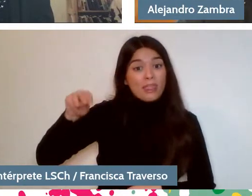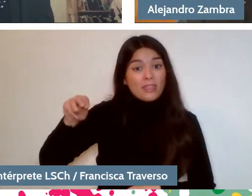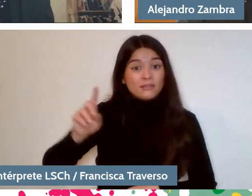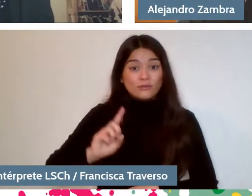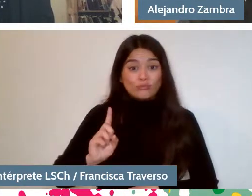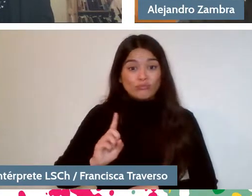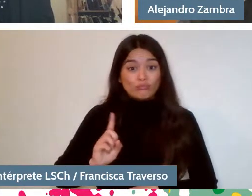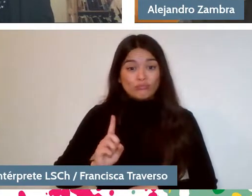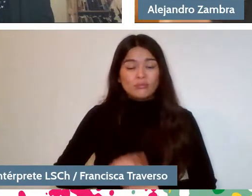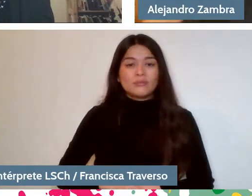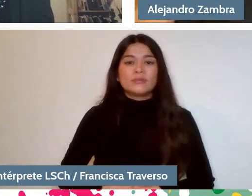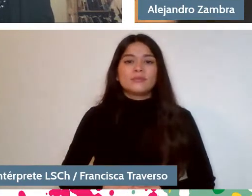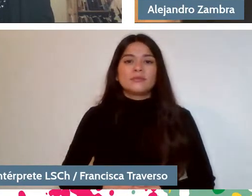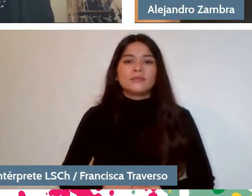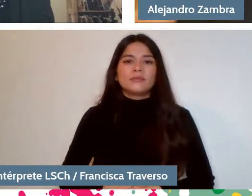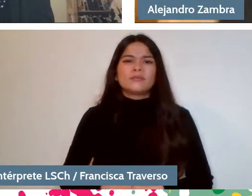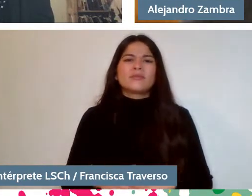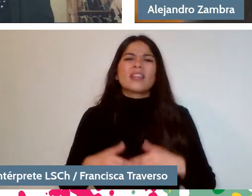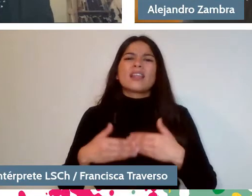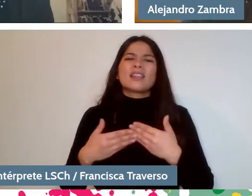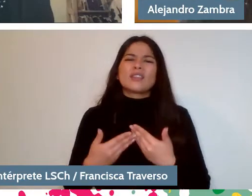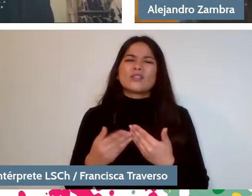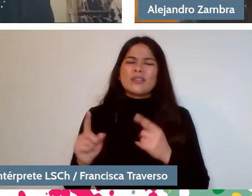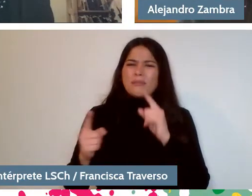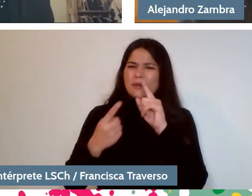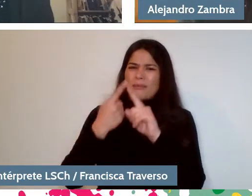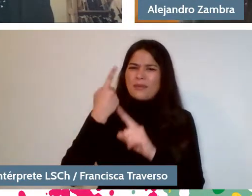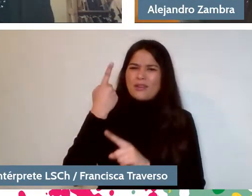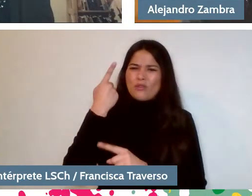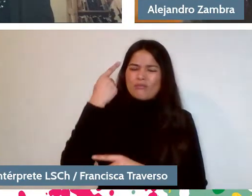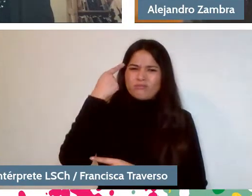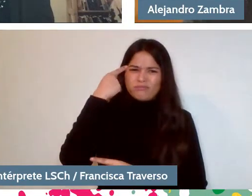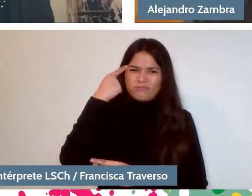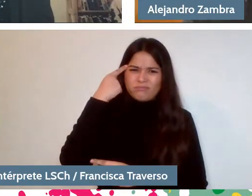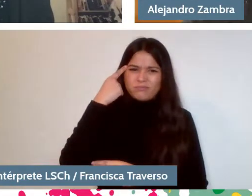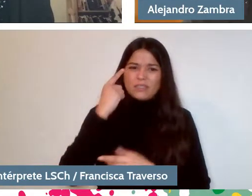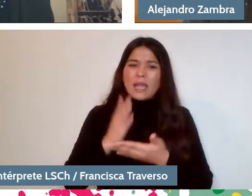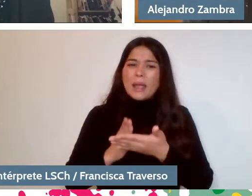So, a first image is like the one at the beginning of ways to return home